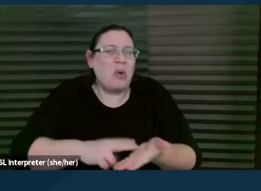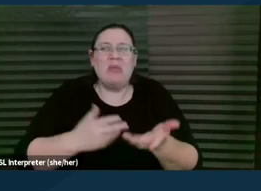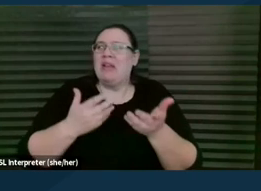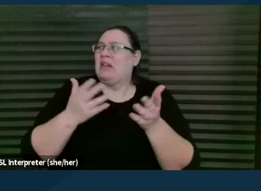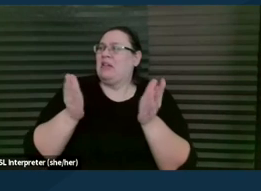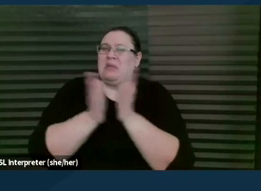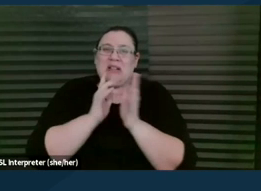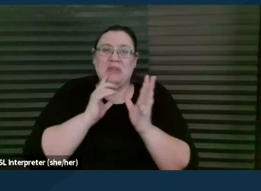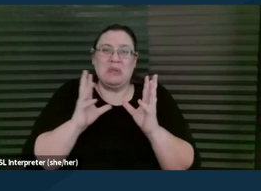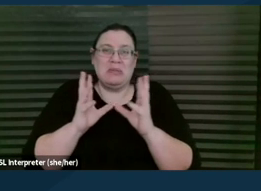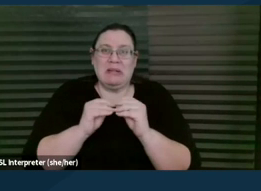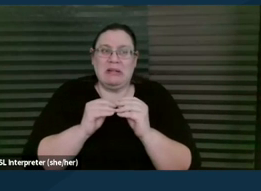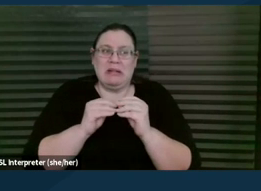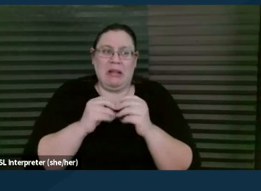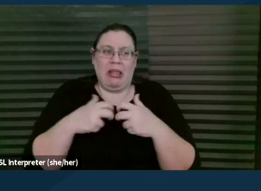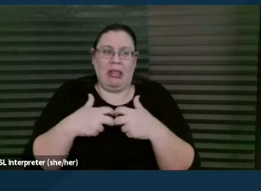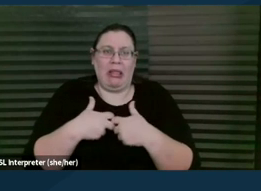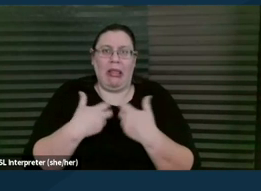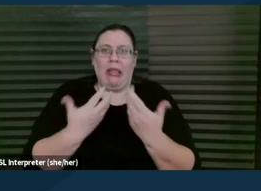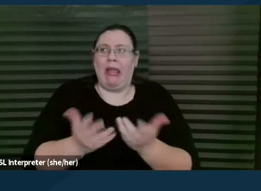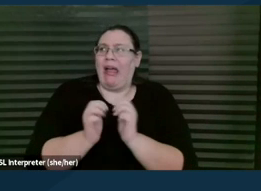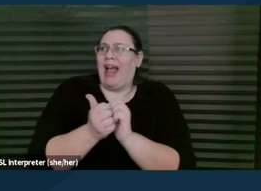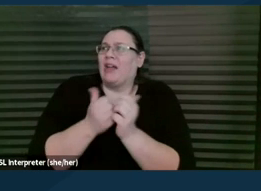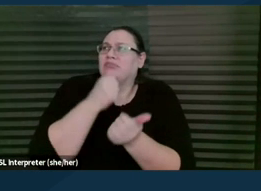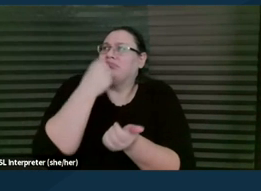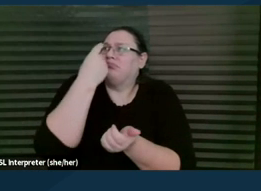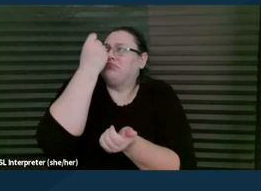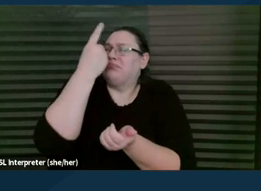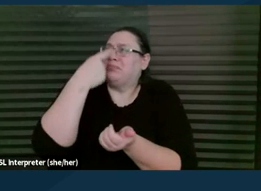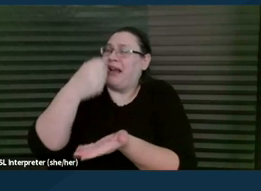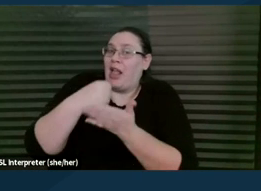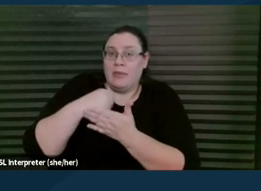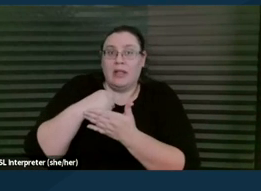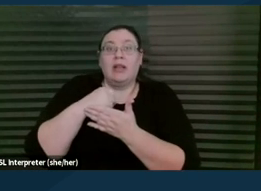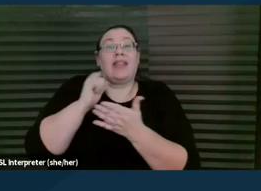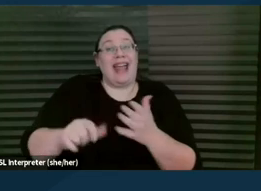and I just don't know how to do it. Can you help me?" And there's a big difference between sitting down